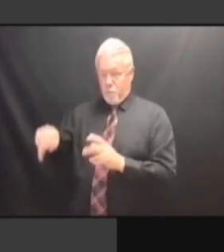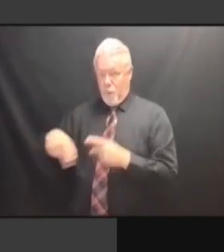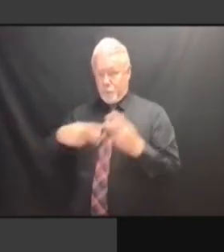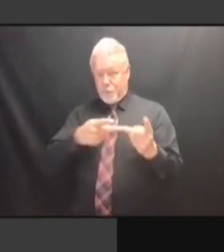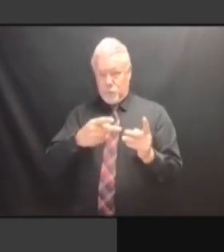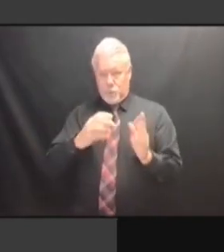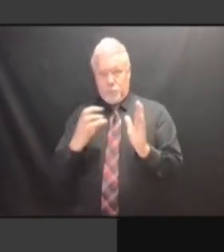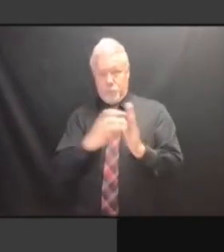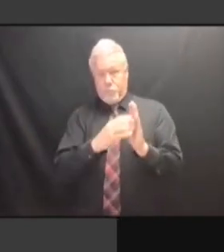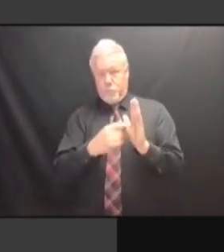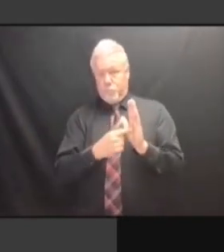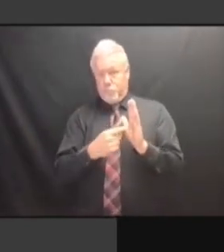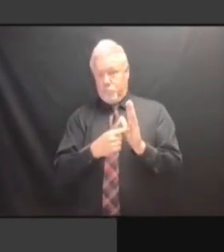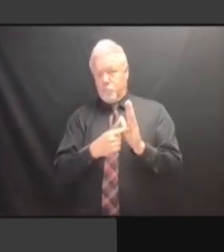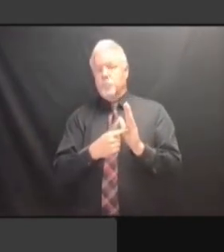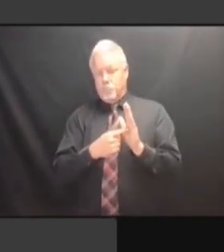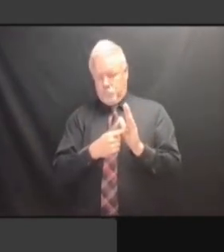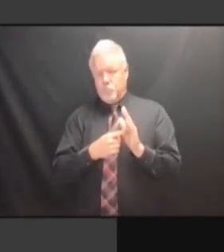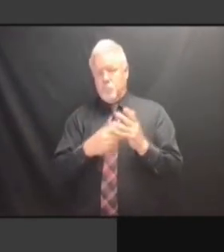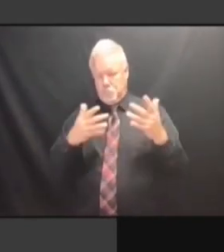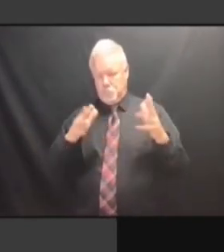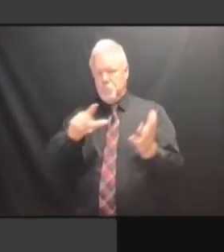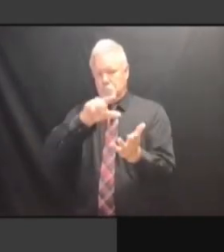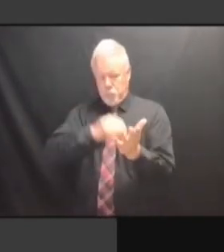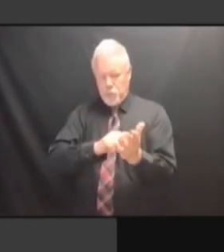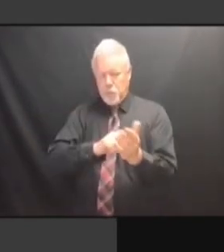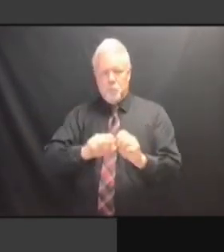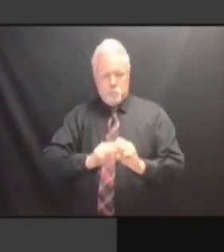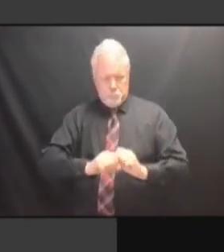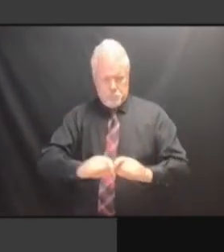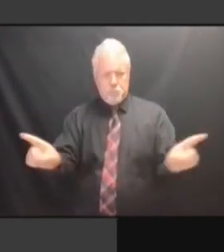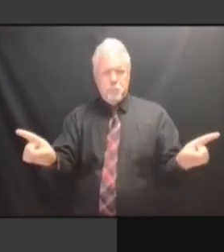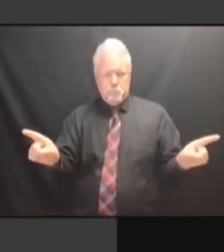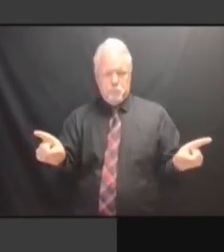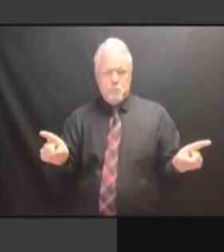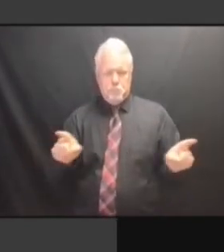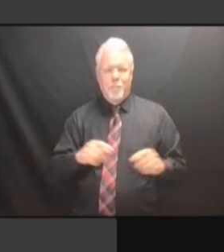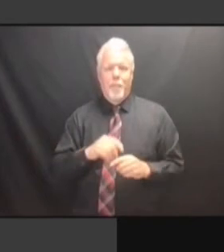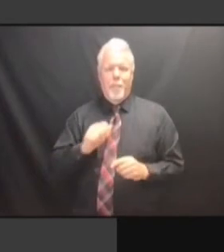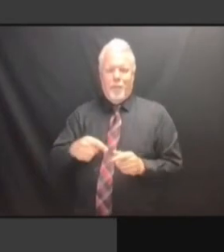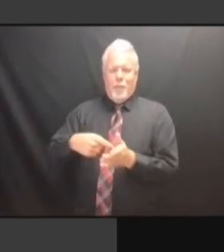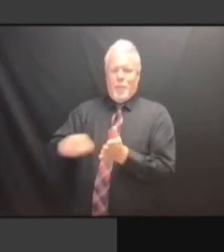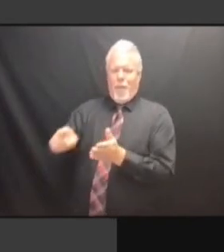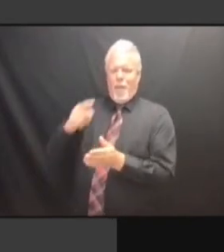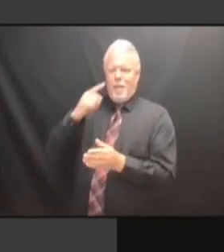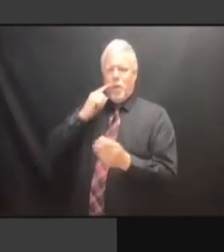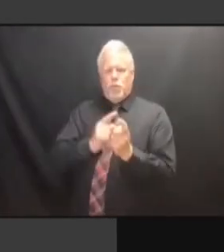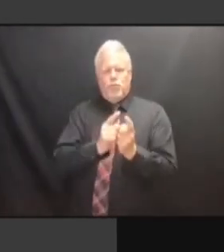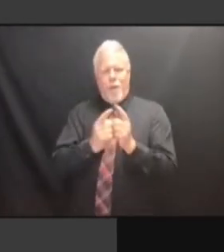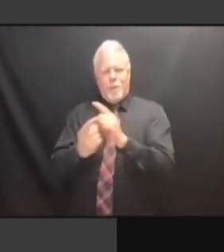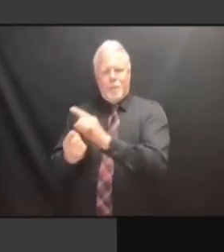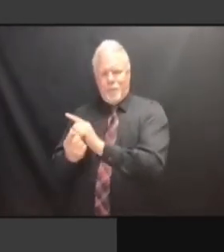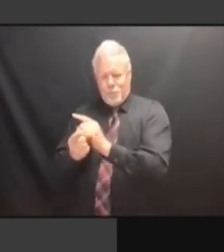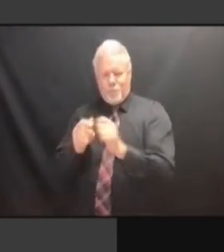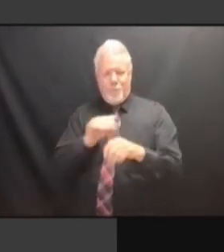BALLOT MARKING DEVICES FOR VOTERS WITH SPECIAL NEEDS. VOTERS WITH SPECIAL NEEDS. VOTERS WITH SPECIAL NEEDS. SO VOTERS WITH SPECIAL NEEDS. SO WE VOTERS WITH SPECIAL NEEDS. SO WE ALSO VOTERS WITH SPECIAL NEEDS. SO WE ALSO WORKED VOTERS WITH SPECIAL NEEDS. SO WE ALSO WORKED WITH VOTERS WITH SPECIAL NEEDS. SO WE ALSO WORKED WITH THE SO WE ALSO WORKED WITH THE